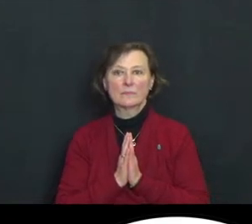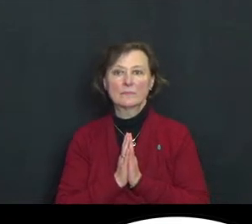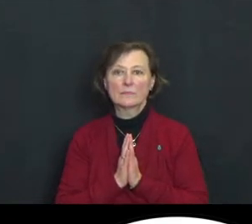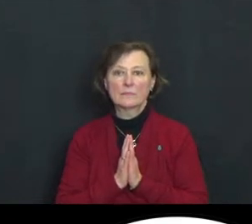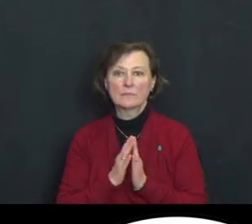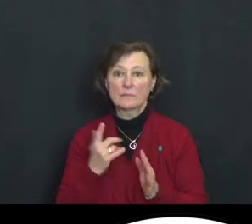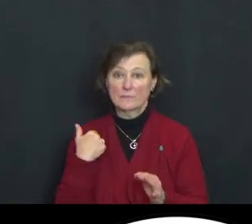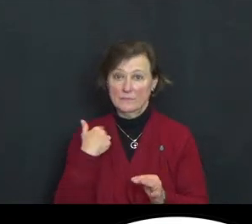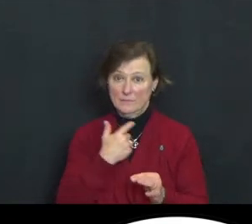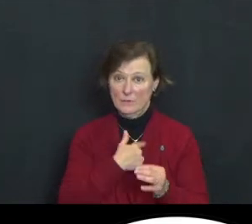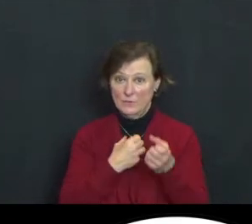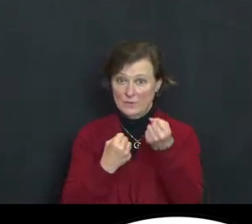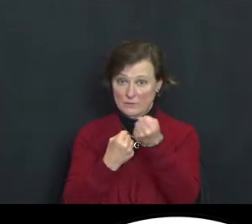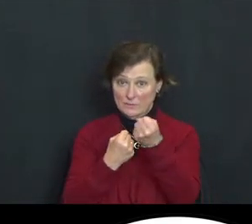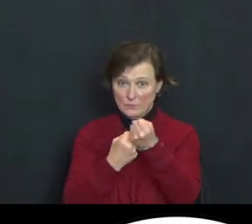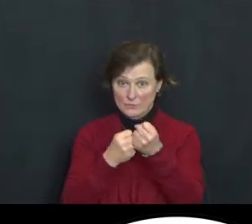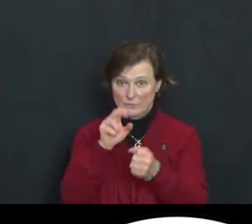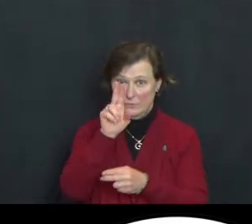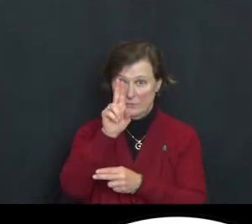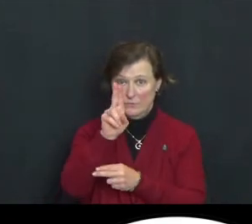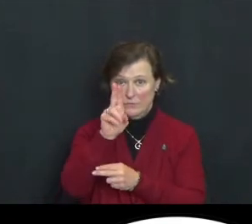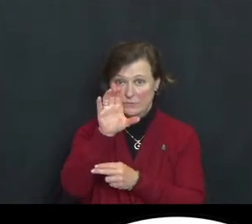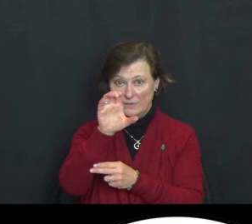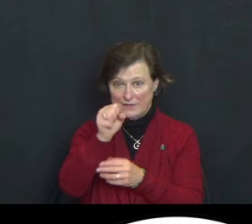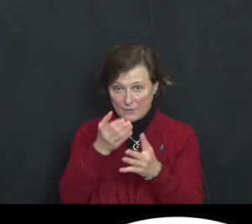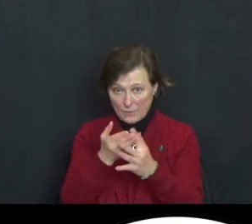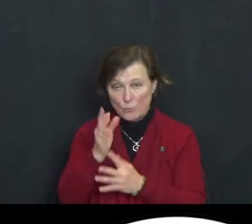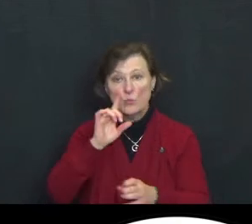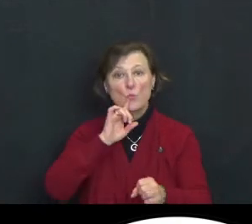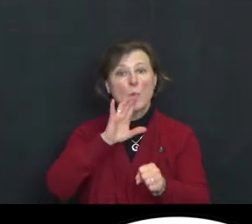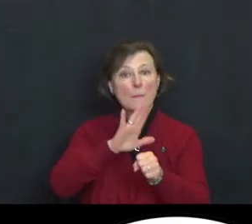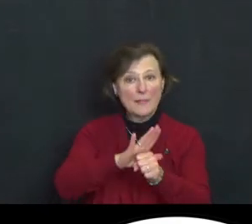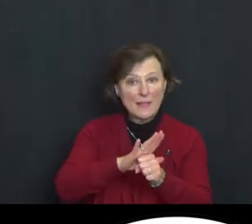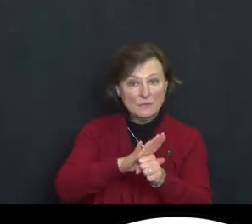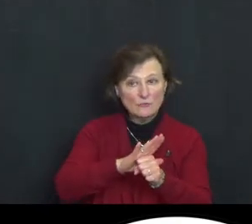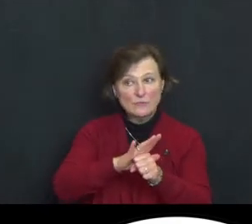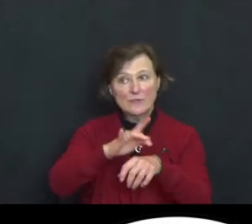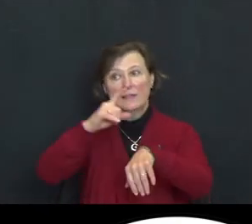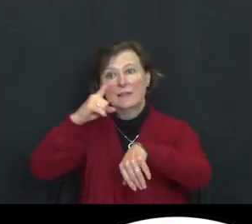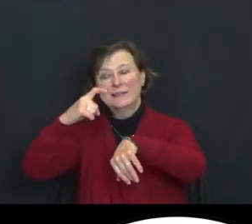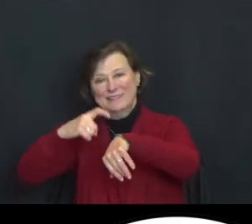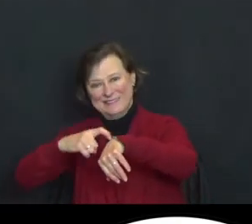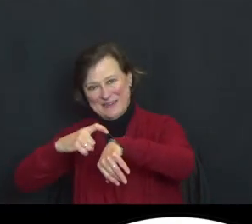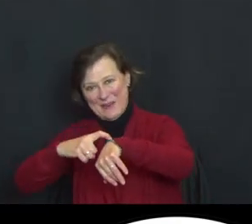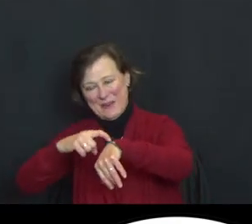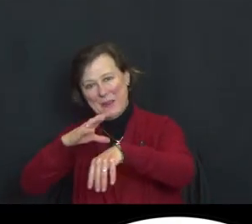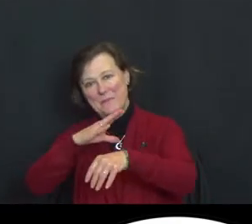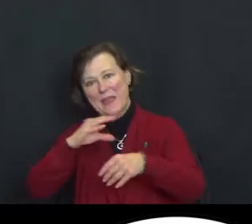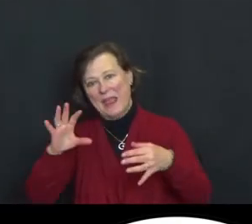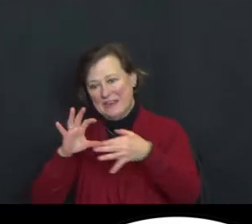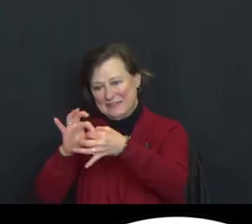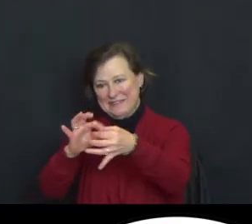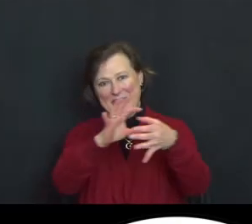Amen BRENNA: We support UUCS through our pledges time and connections with one another.